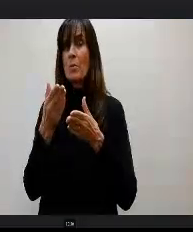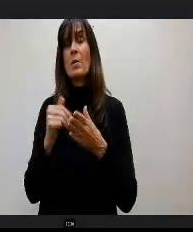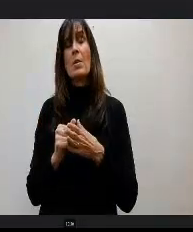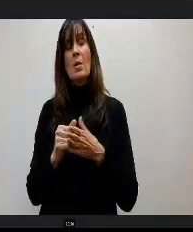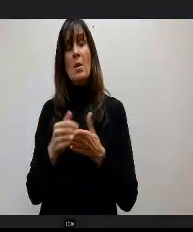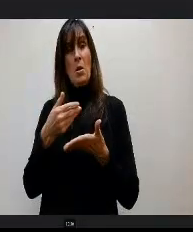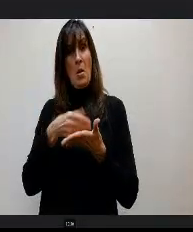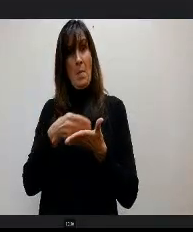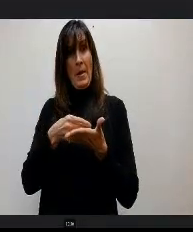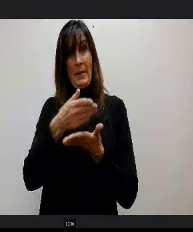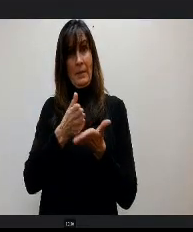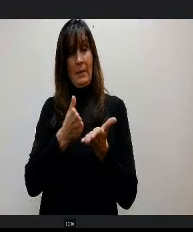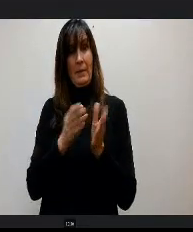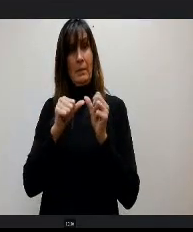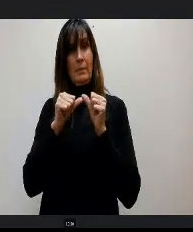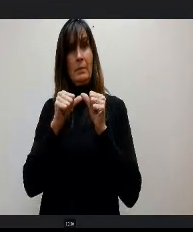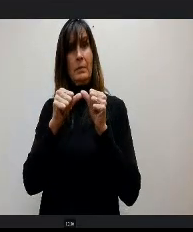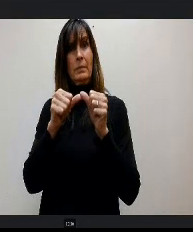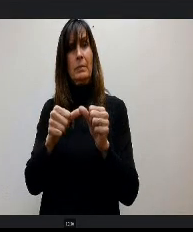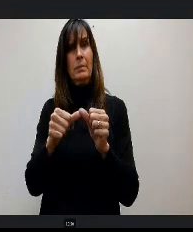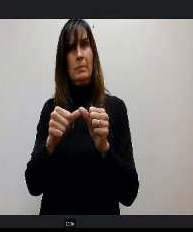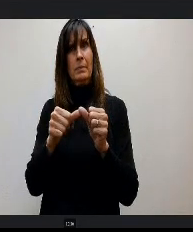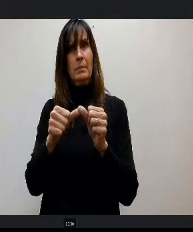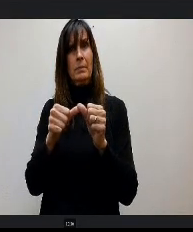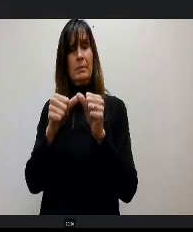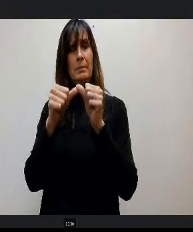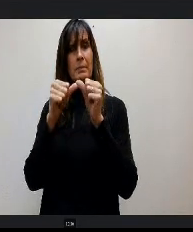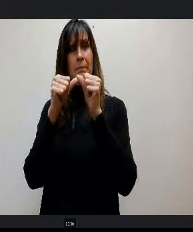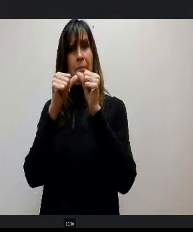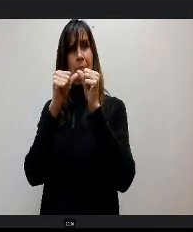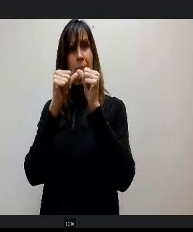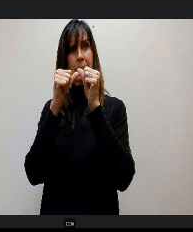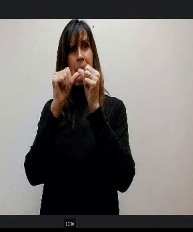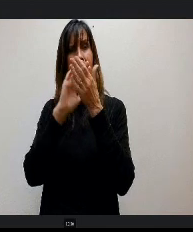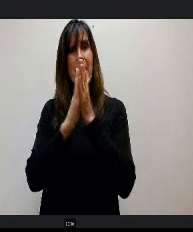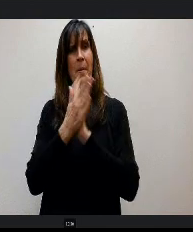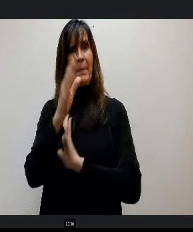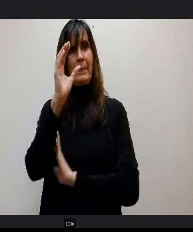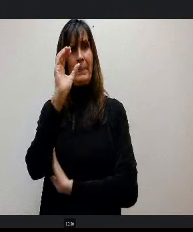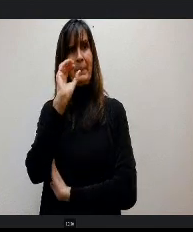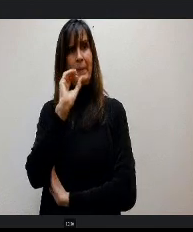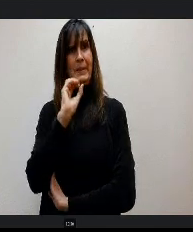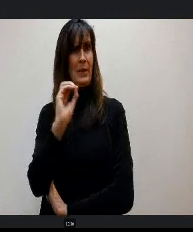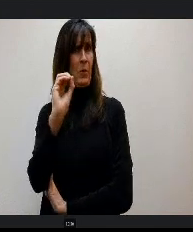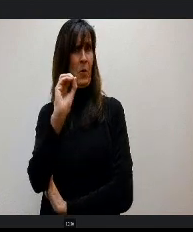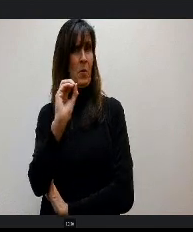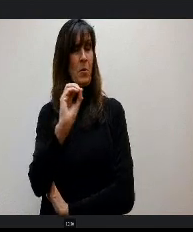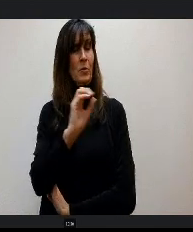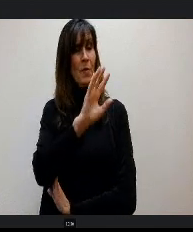next year is zeroed out. So that's we'd have $4 million budget stabilization factor this year.